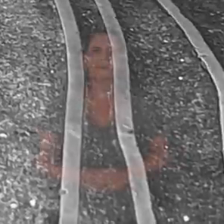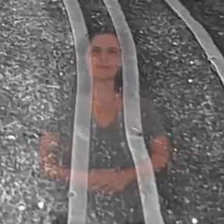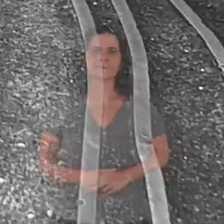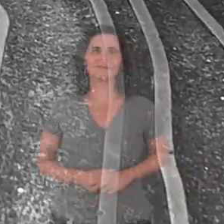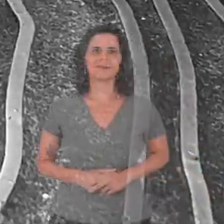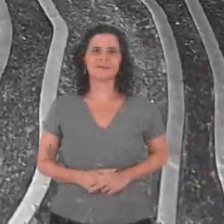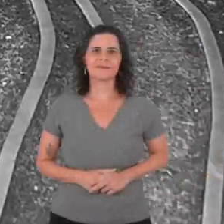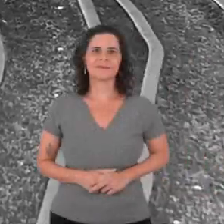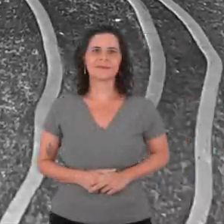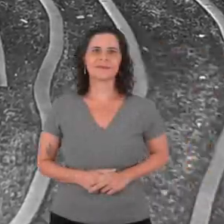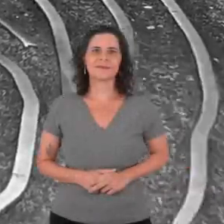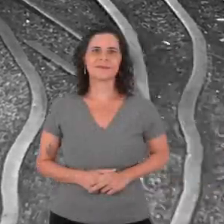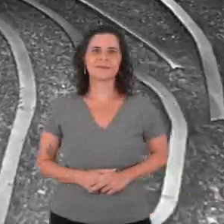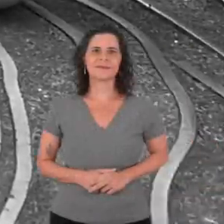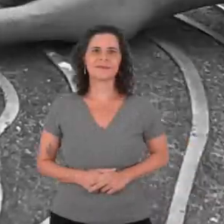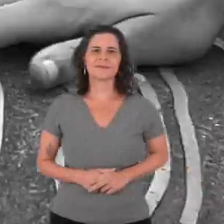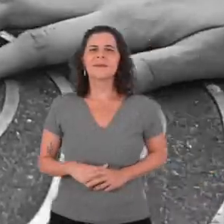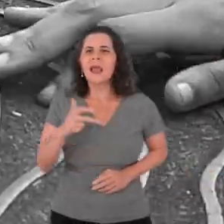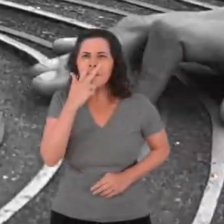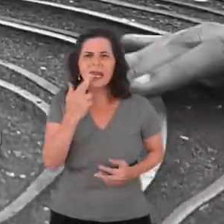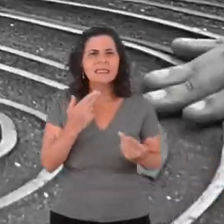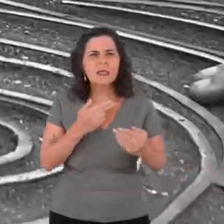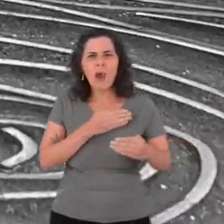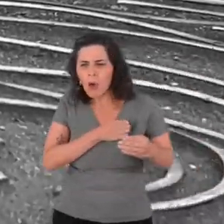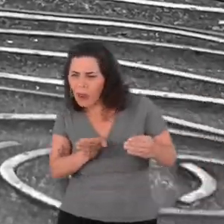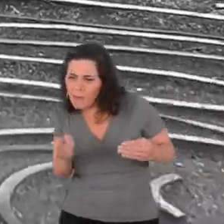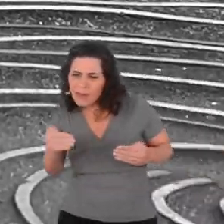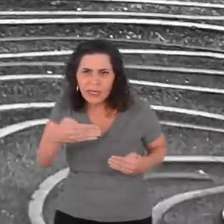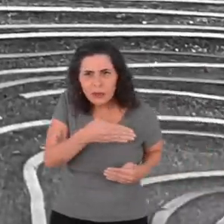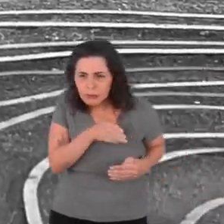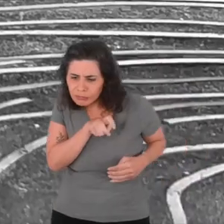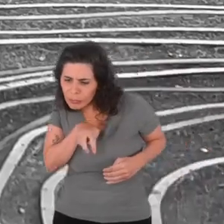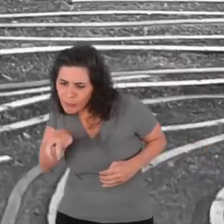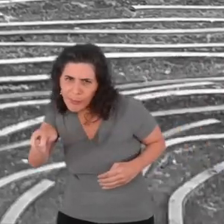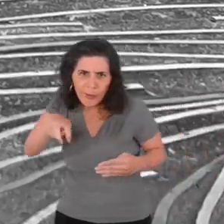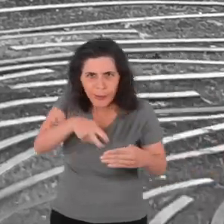Like the labyrinth, right? If not a version...